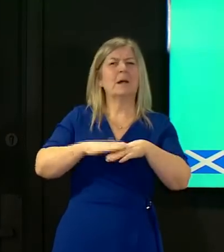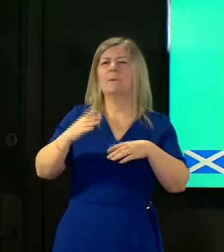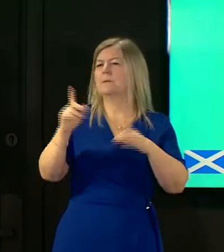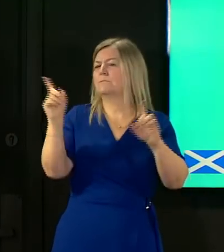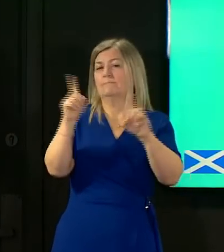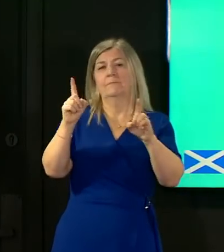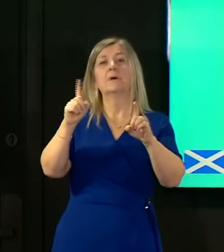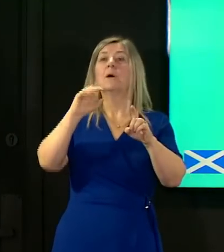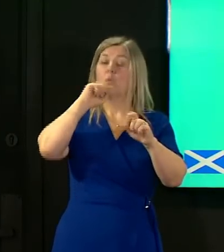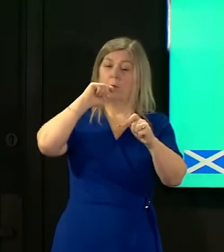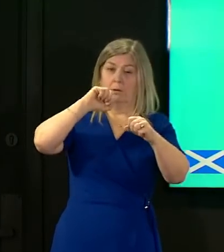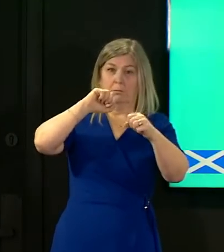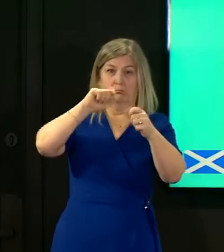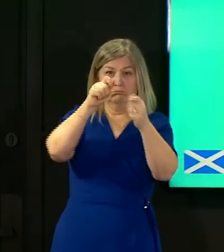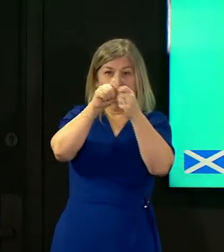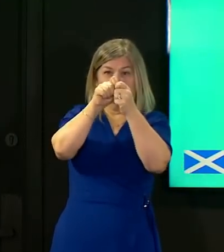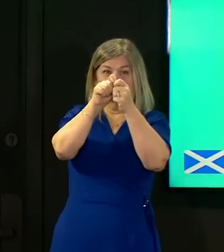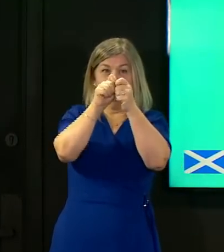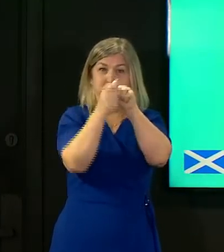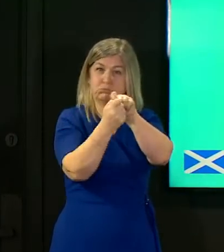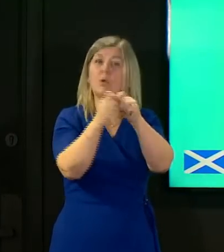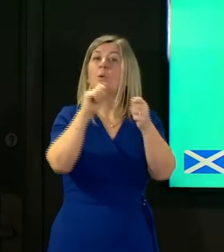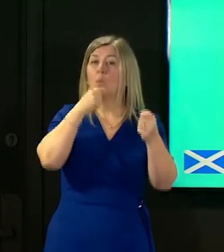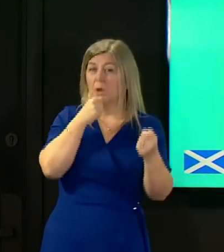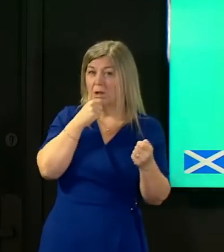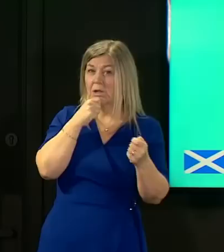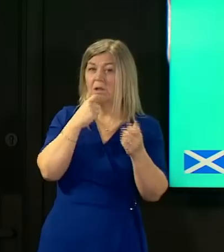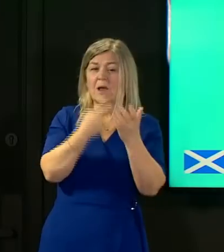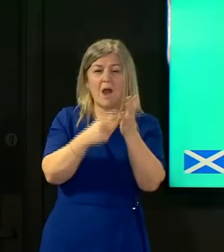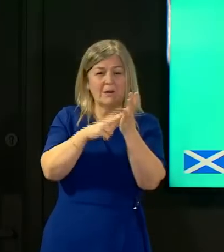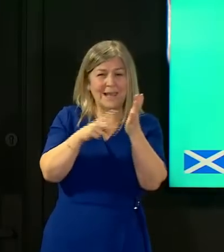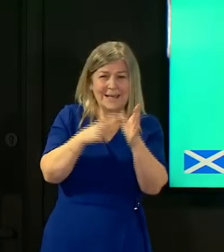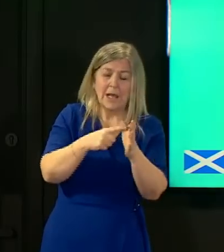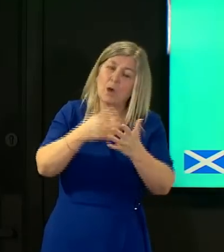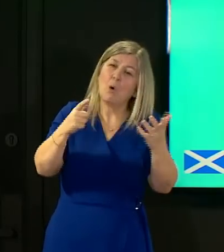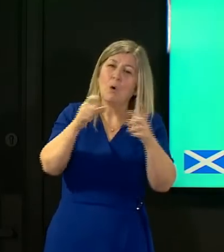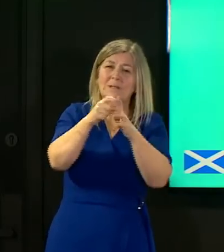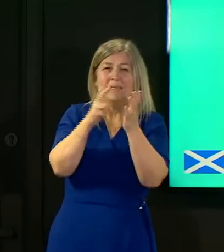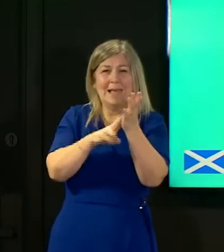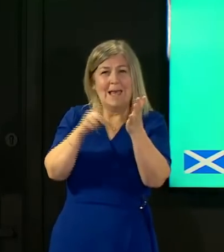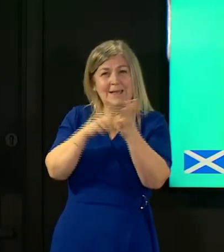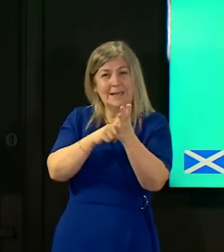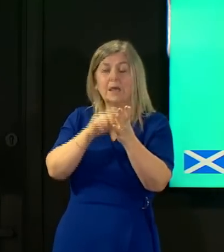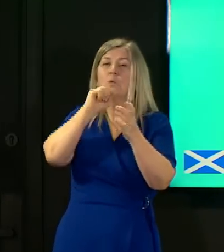to change and either the rna or the dna depending on what type of virus gradually evolves over time